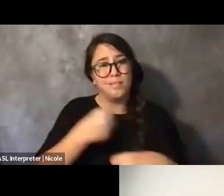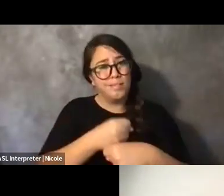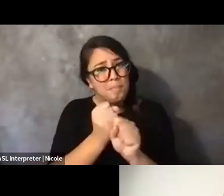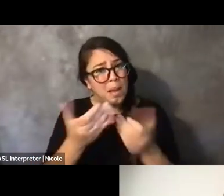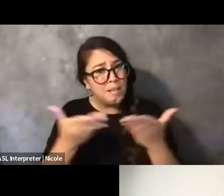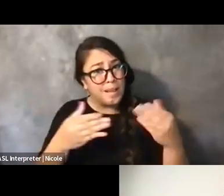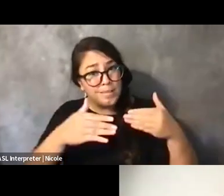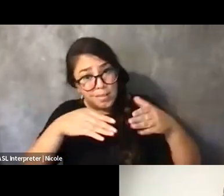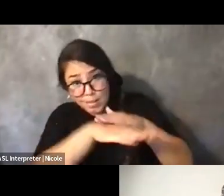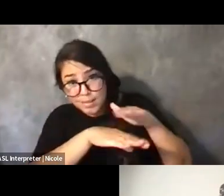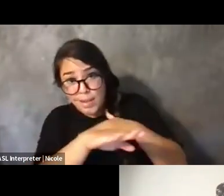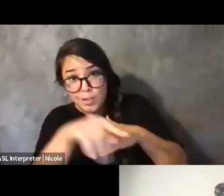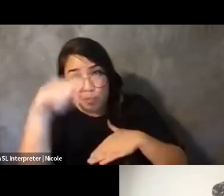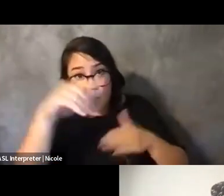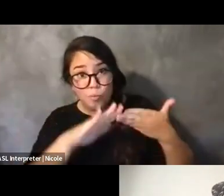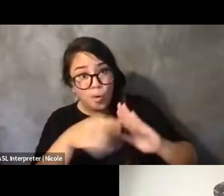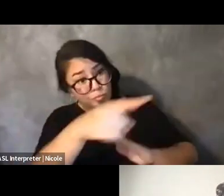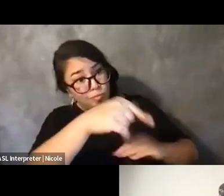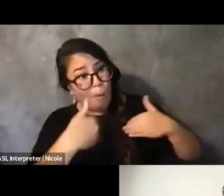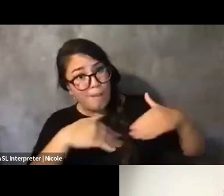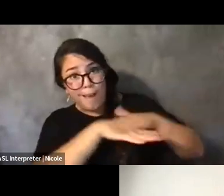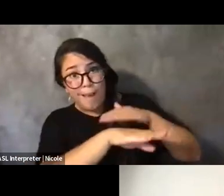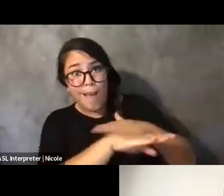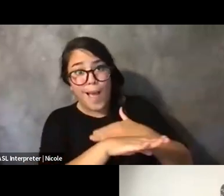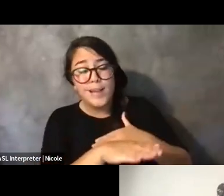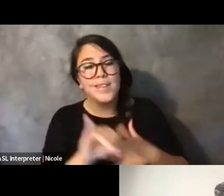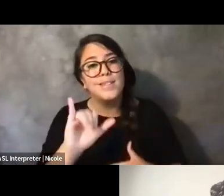I think, Isabella, you said earlier, like, practice over the academy.